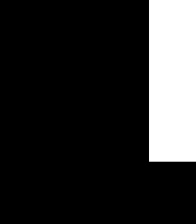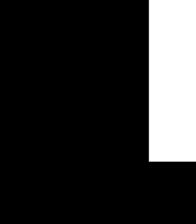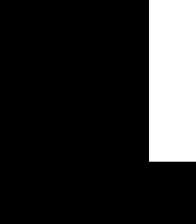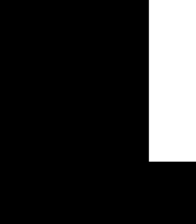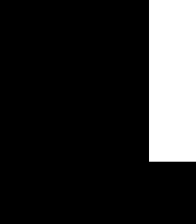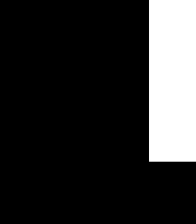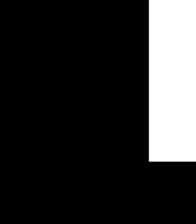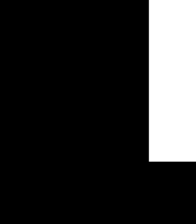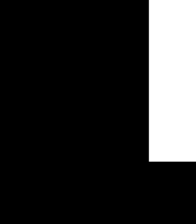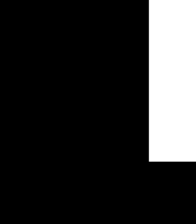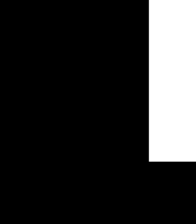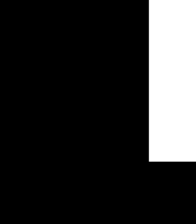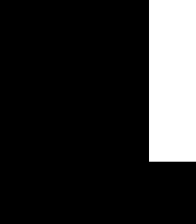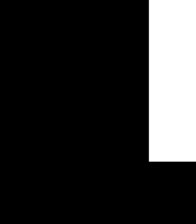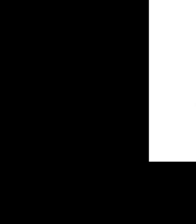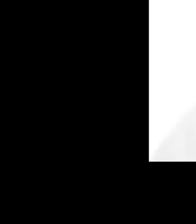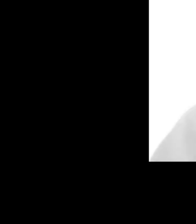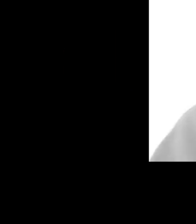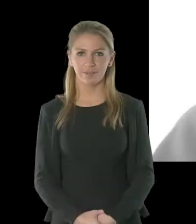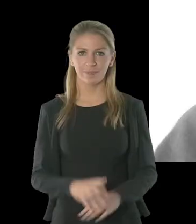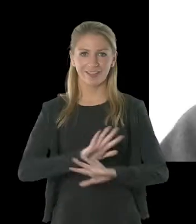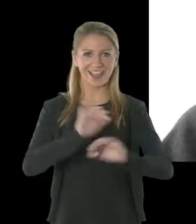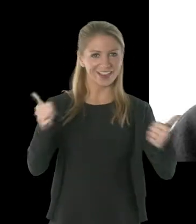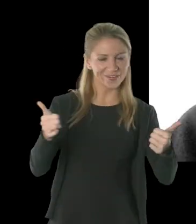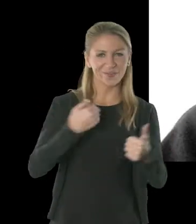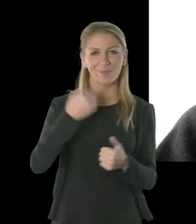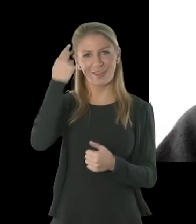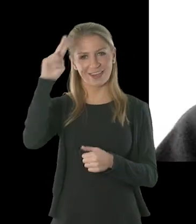I’m Frances Hasler.